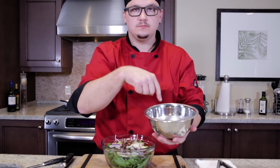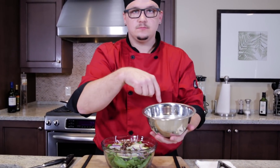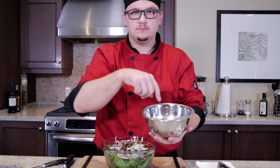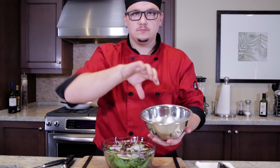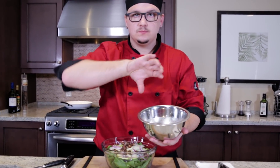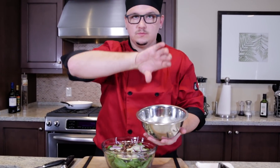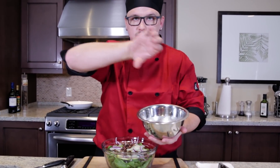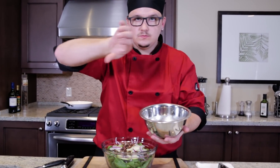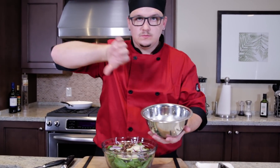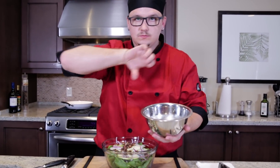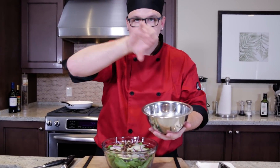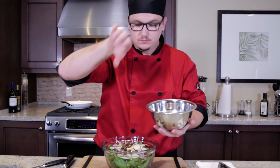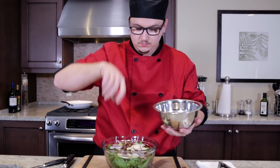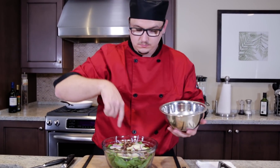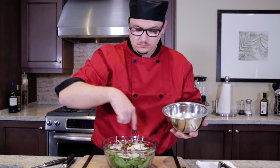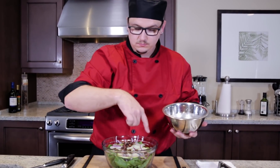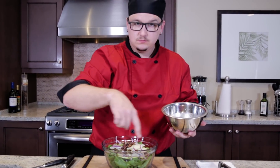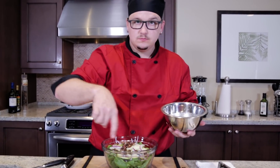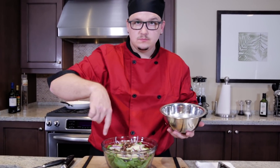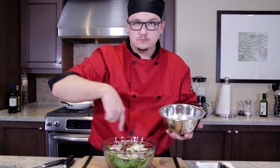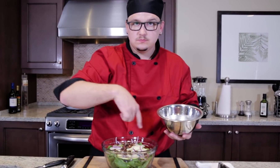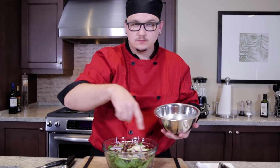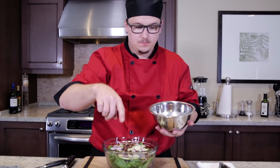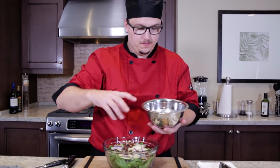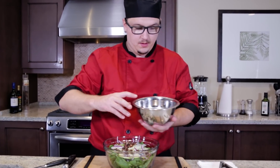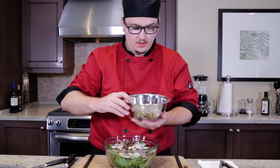Add the dressing.